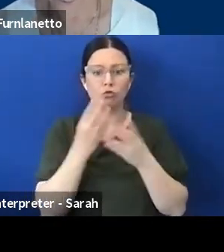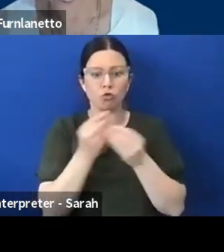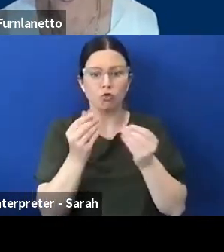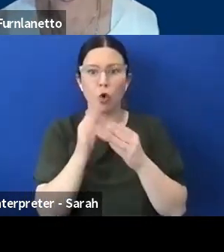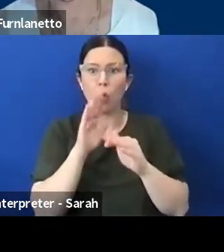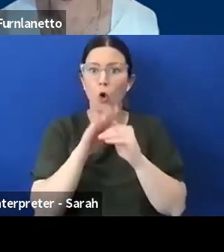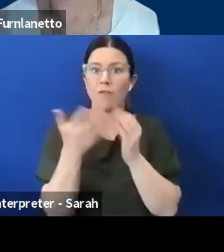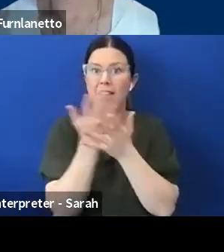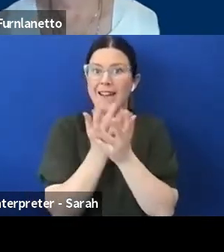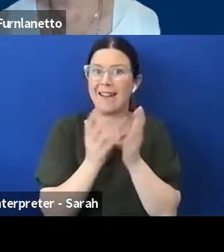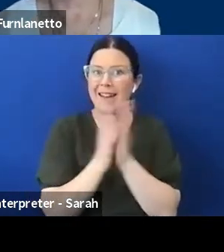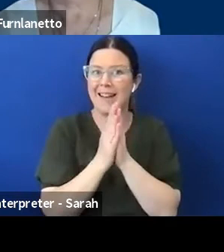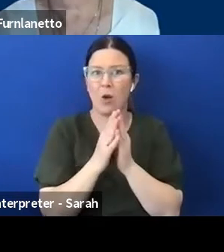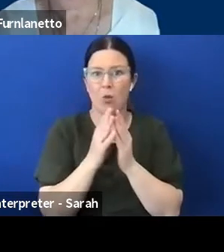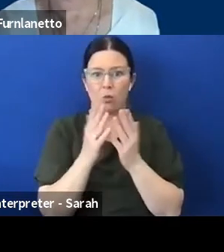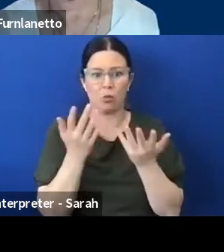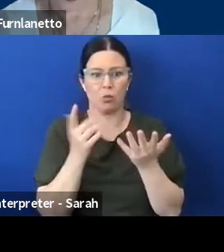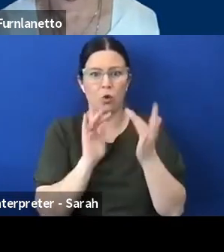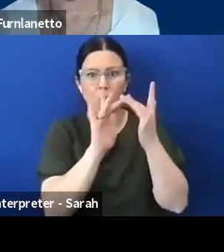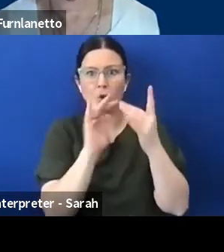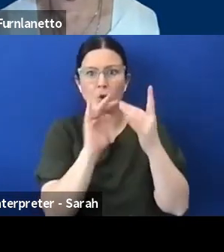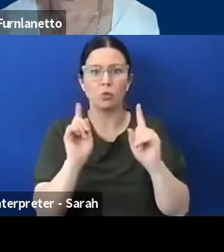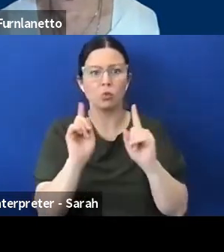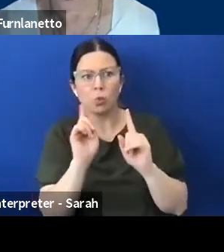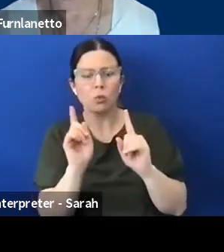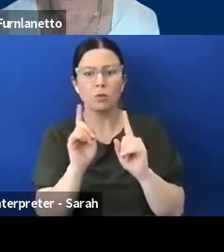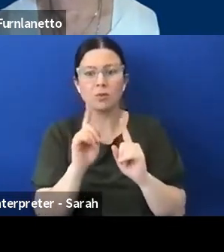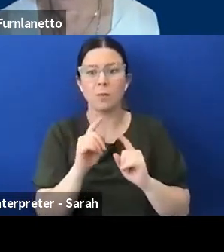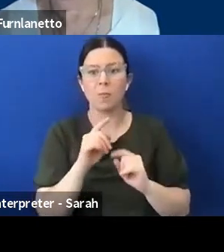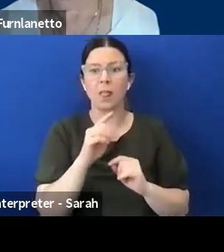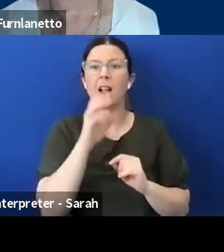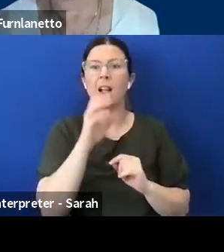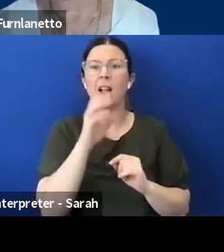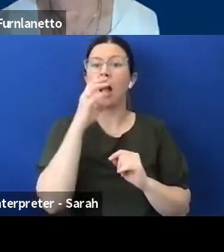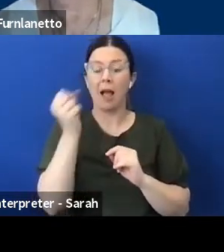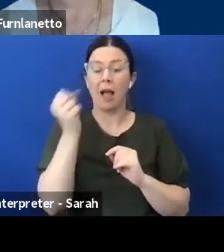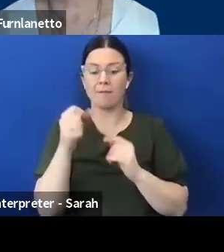triple zero calls are prioritised through the National relay service but they're not prioritised